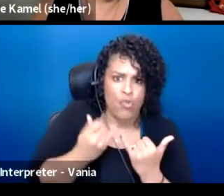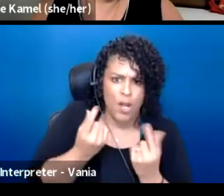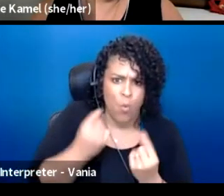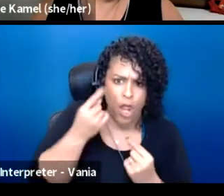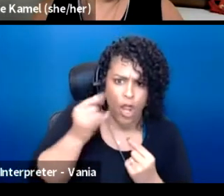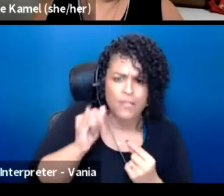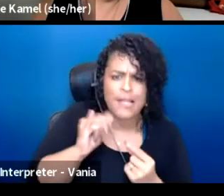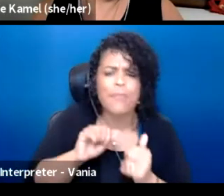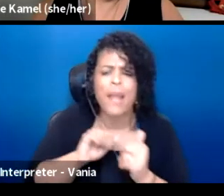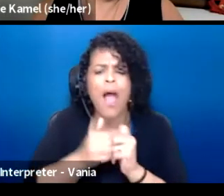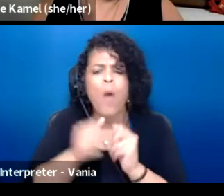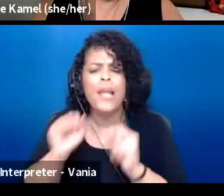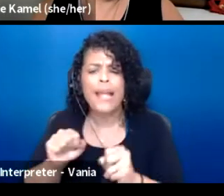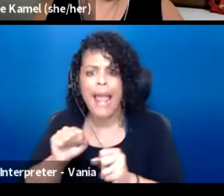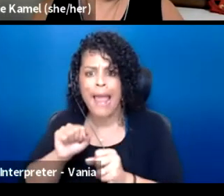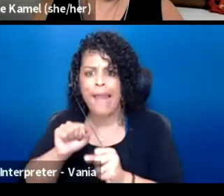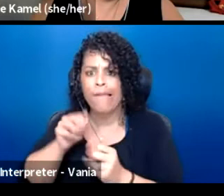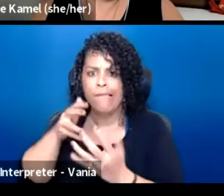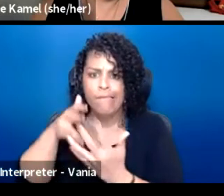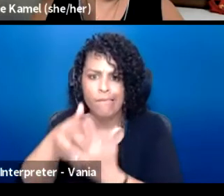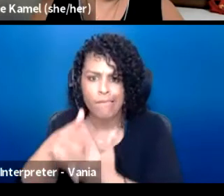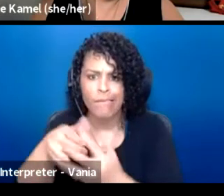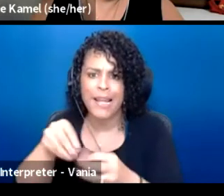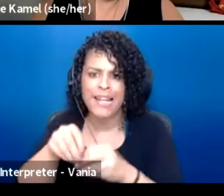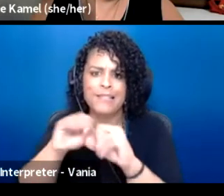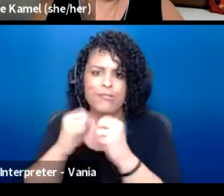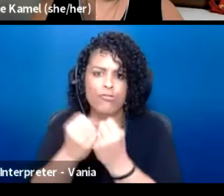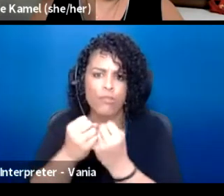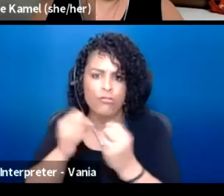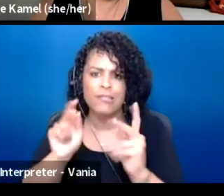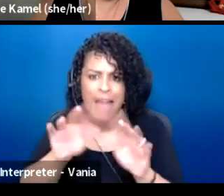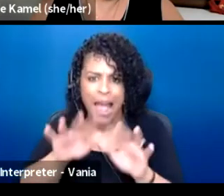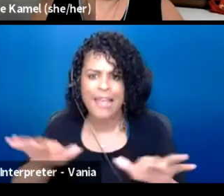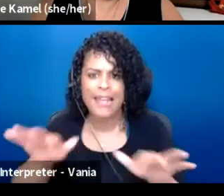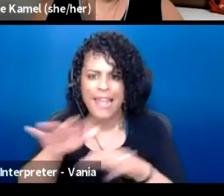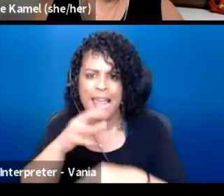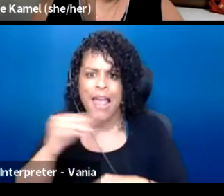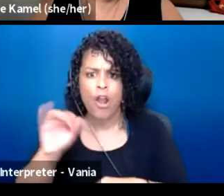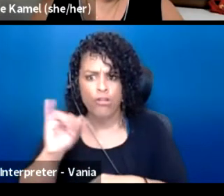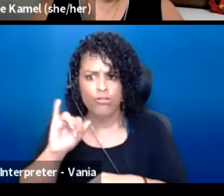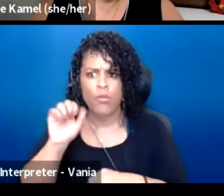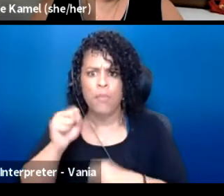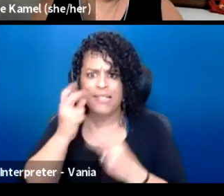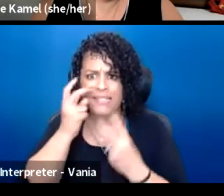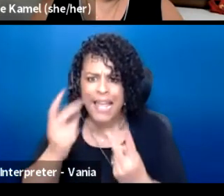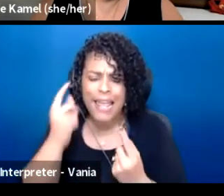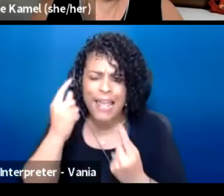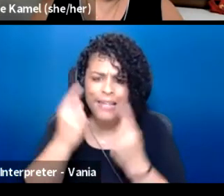into our society, but also to see and consider what we could possibly imagine.